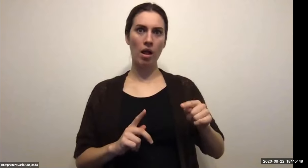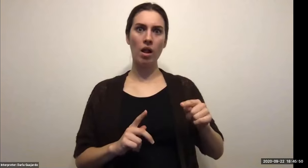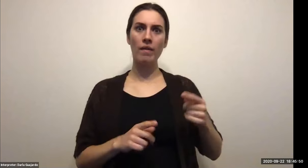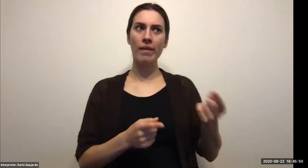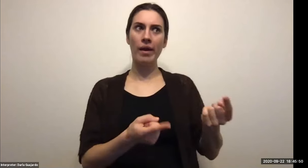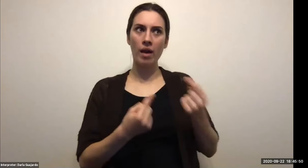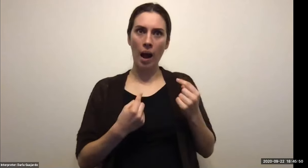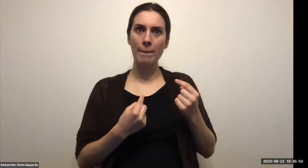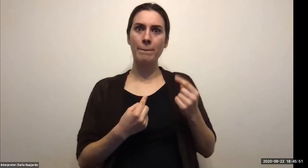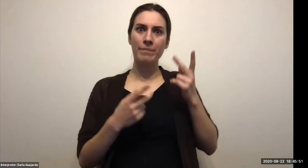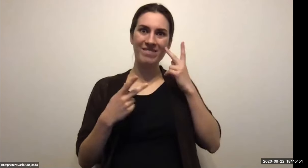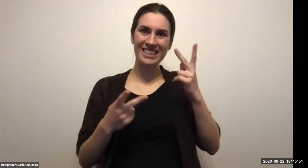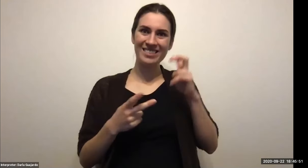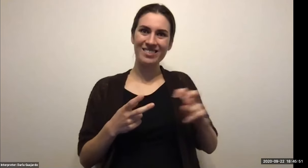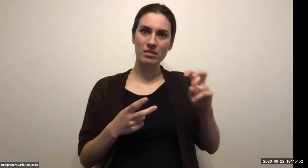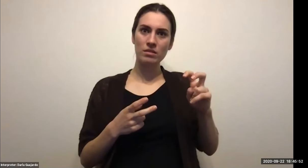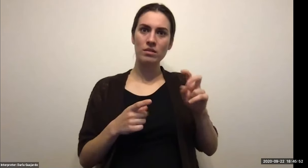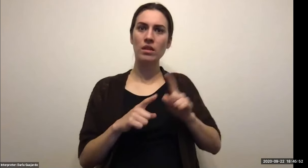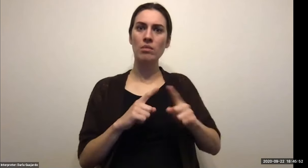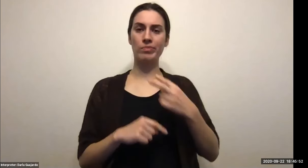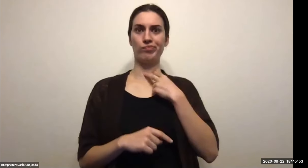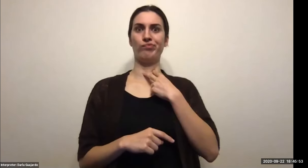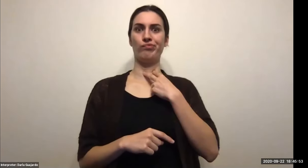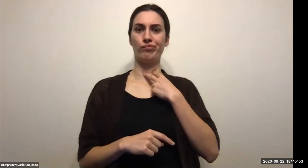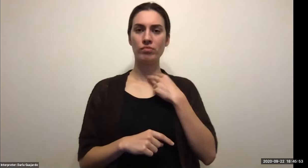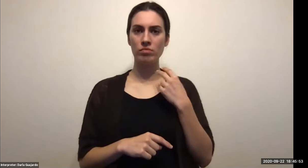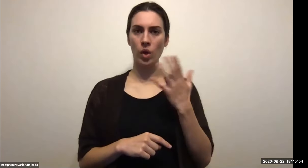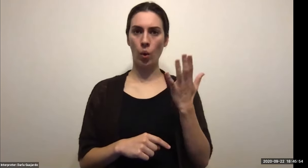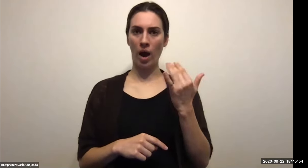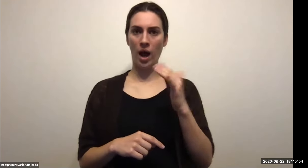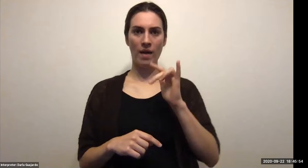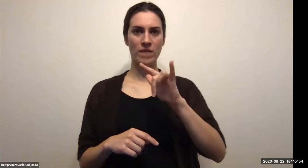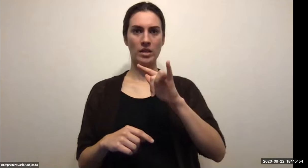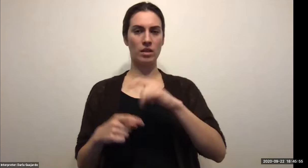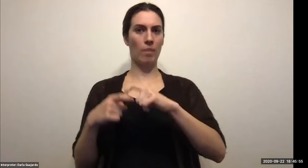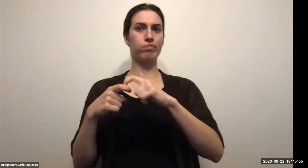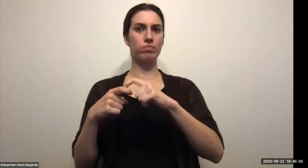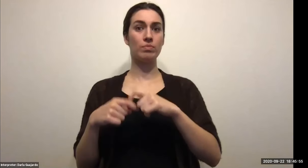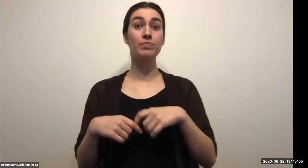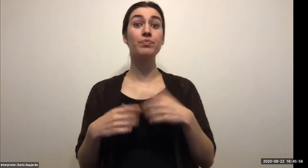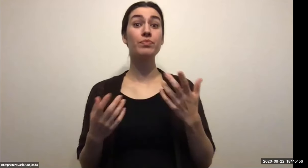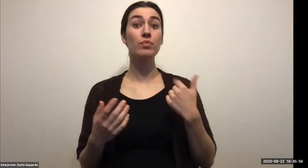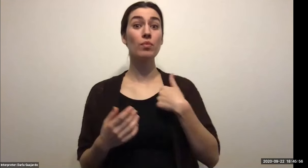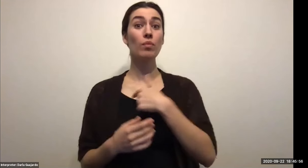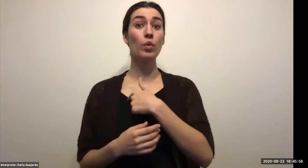Keith Wolling: People still want to talk to somebody, they still want to interact with somebody and they want to tell the story because we all can tell about